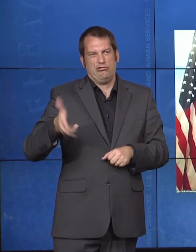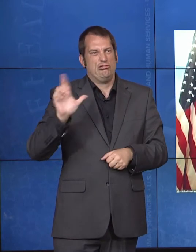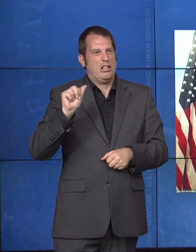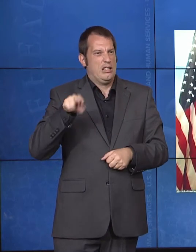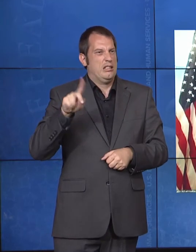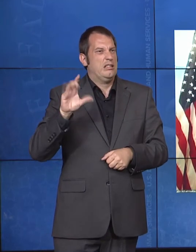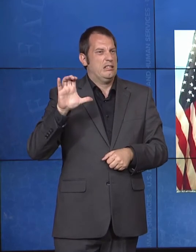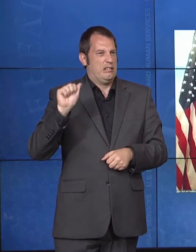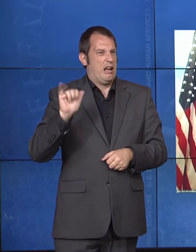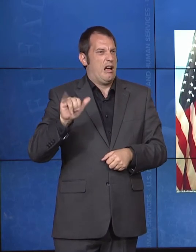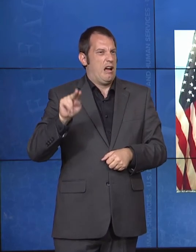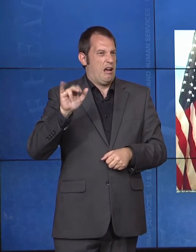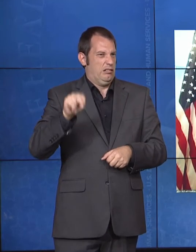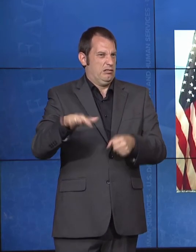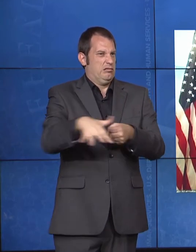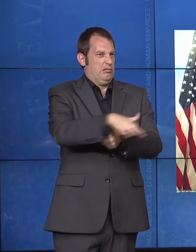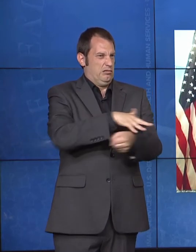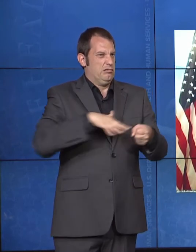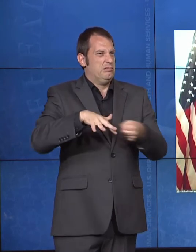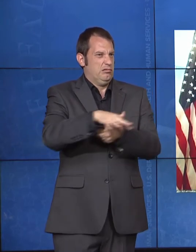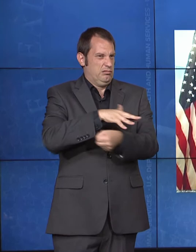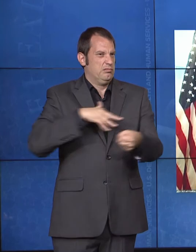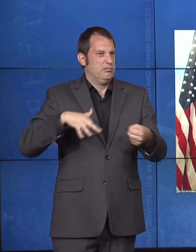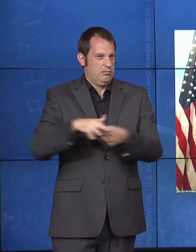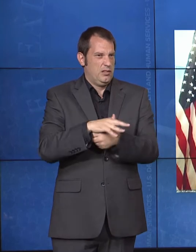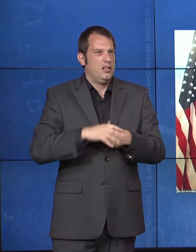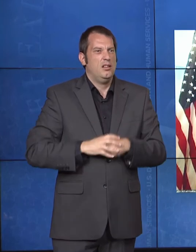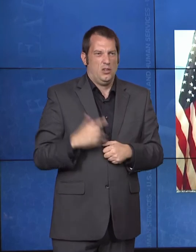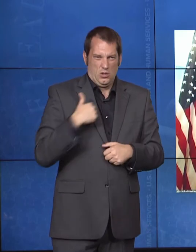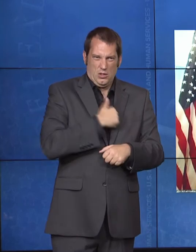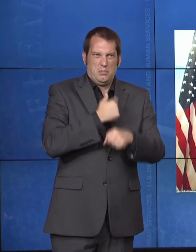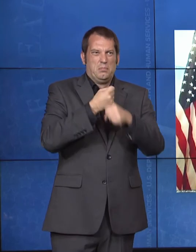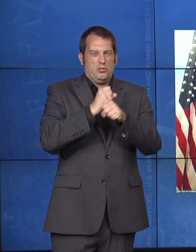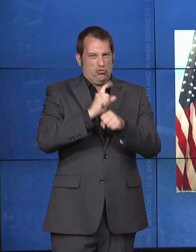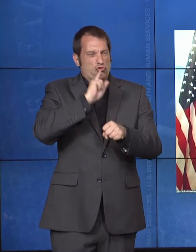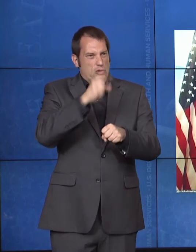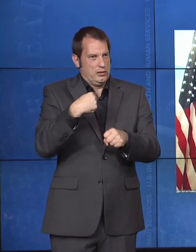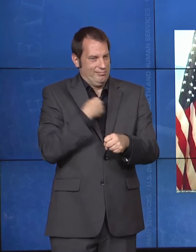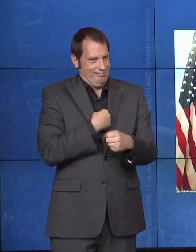personal and public health services are available and accessible to all American Indian and